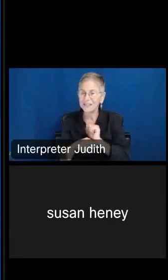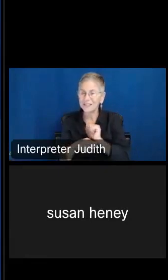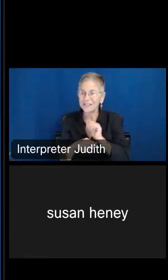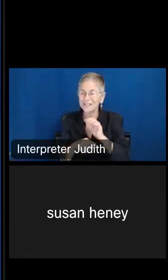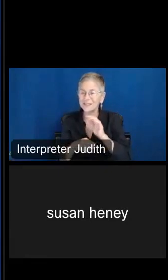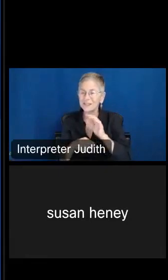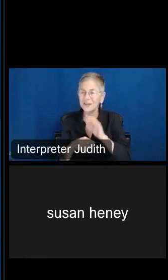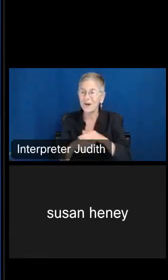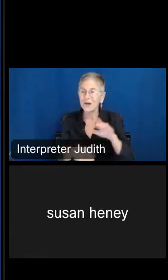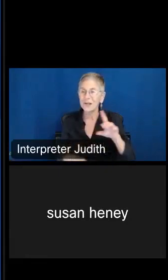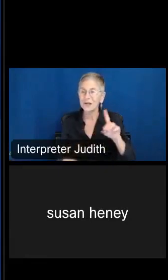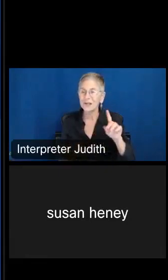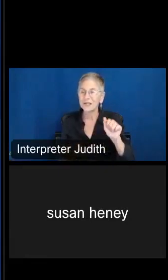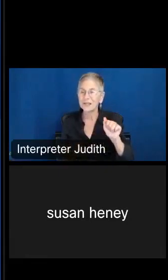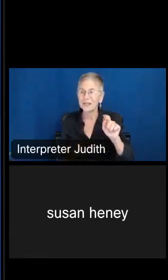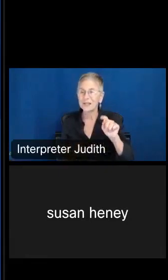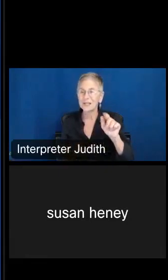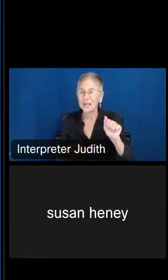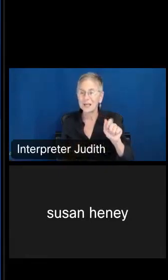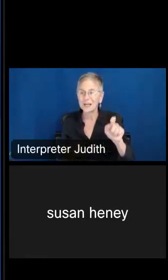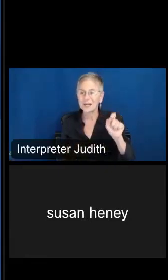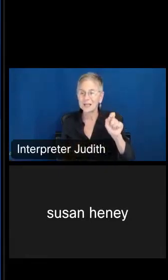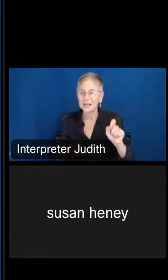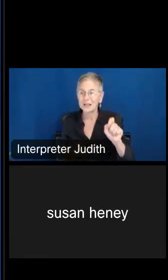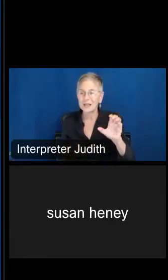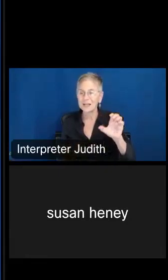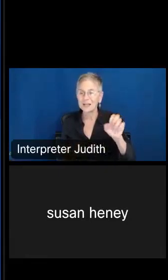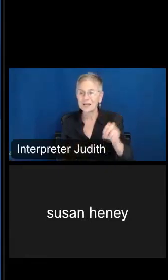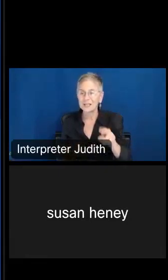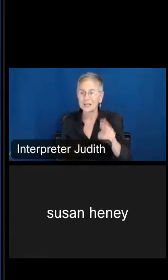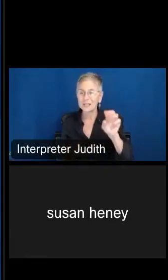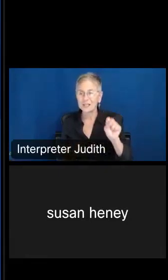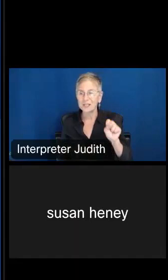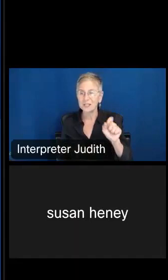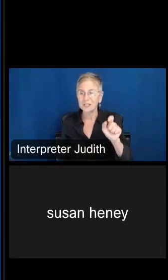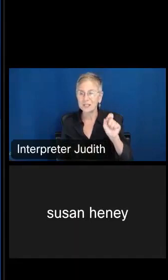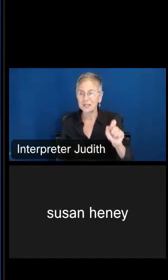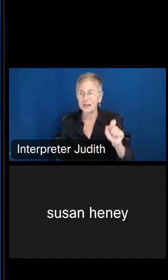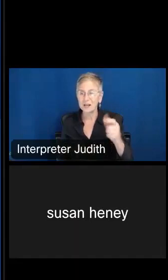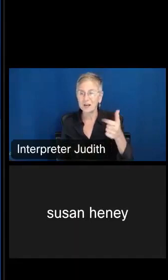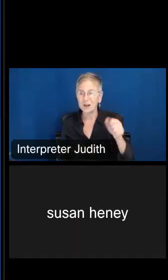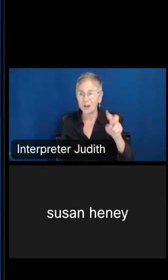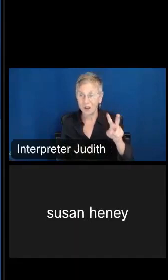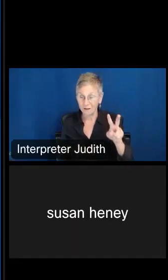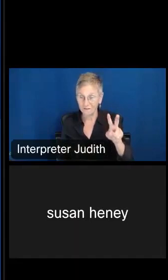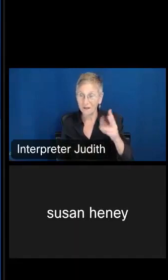I'm going to hand it over to Kira who can guide you through MDAT.